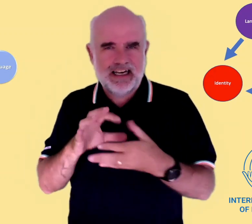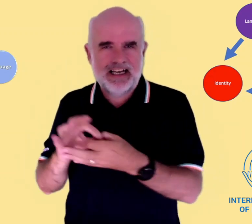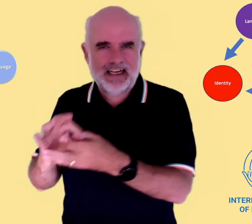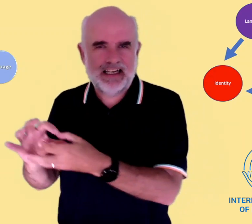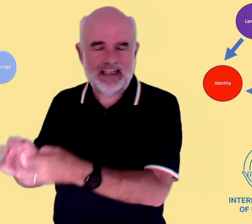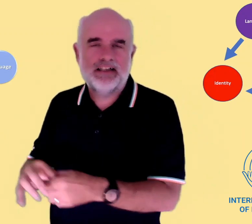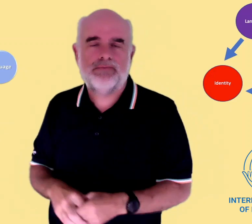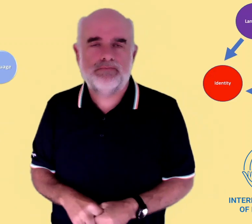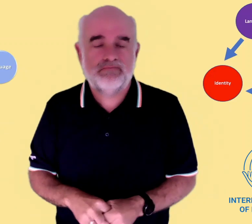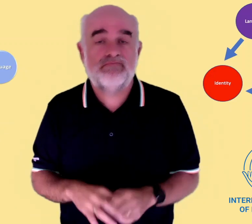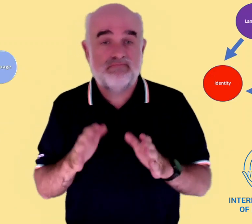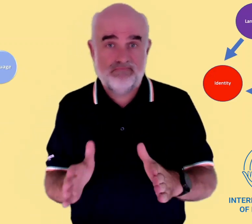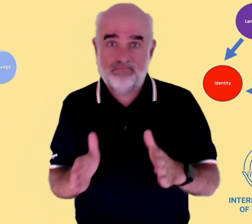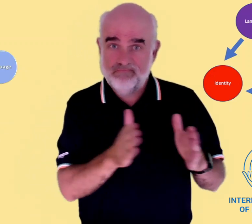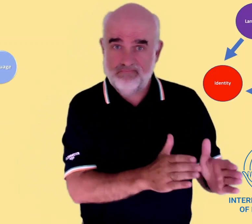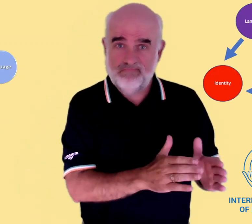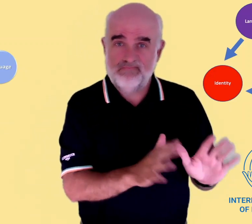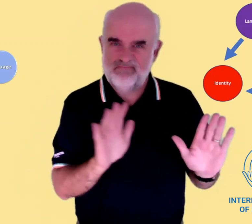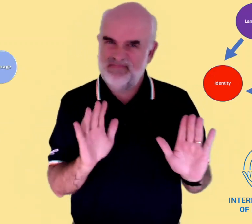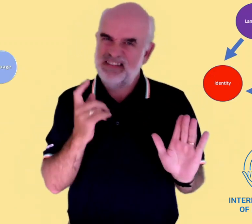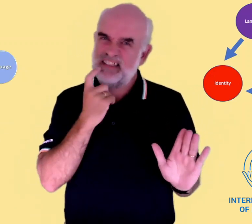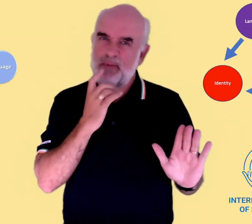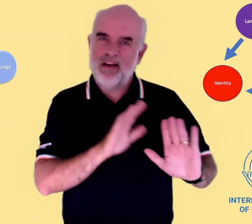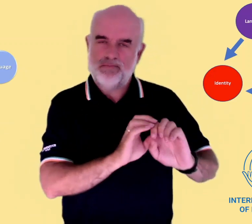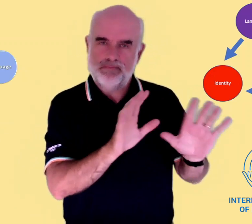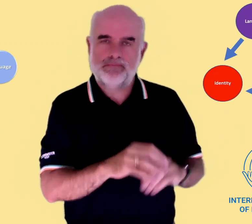language we think in is important. And again, identity is connected to many of these issues.